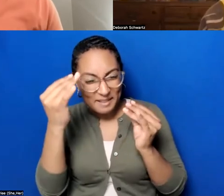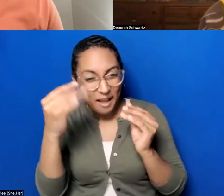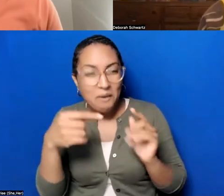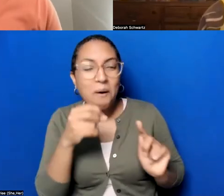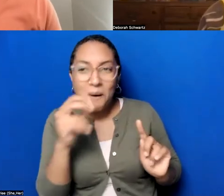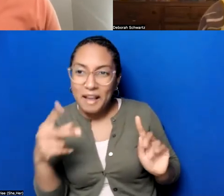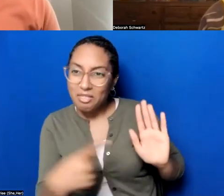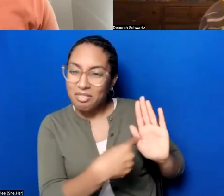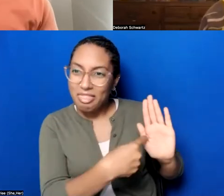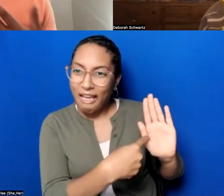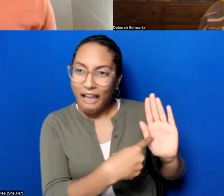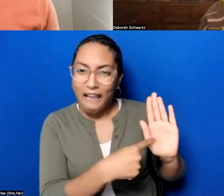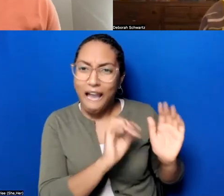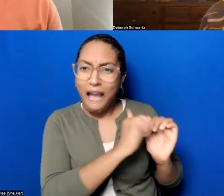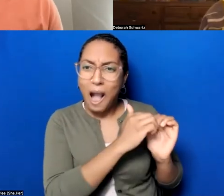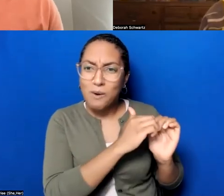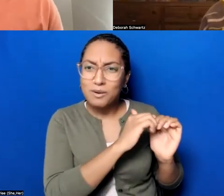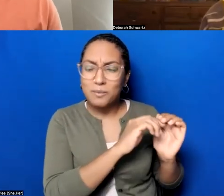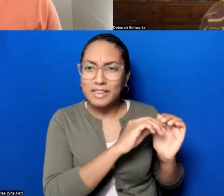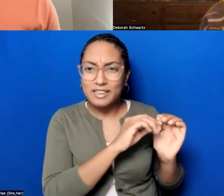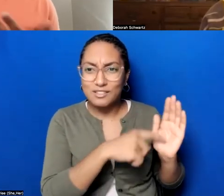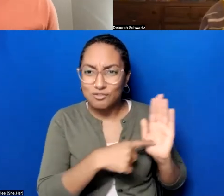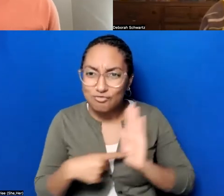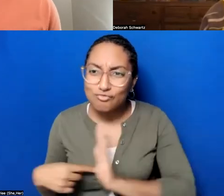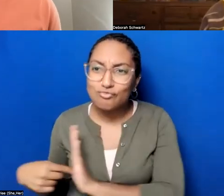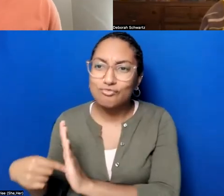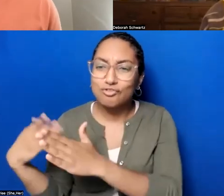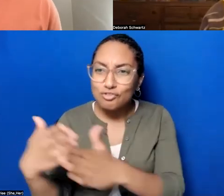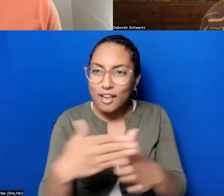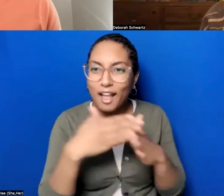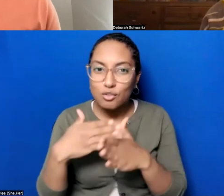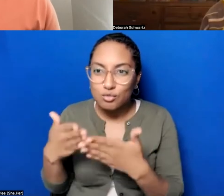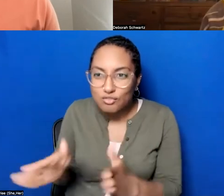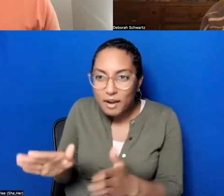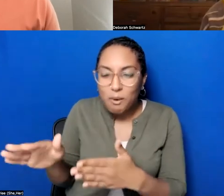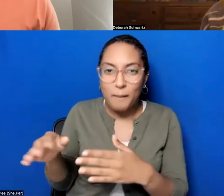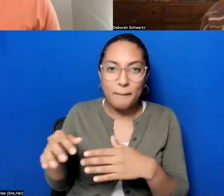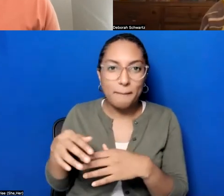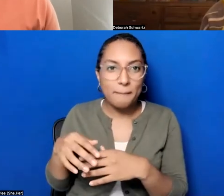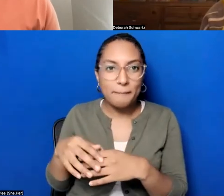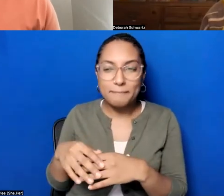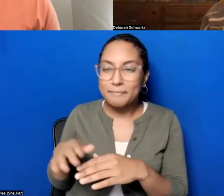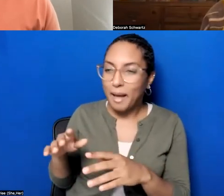do you engage a broader public around these really important ideas. And I think public historians,